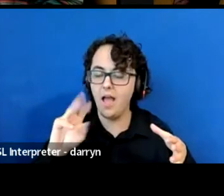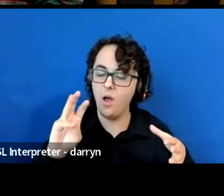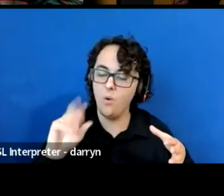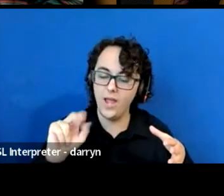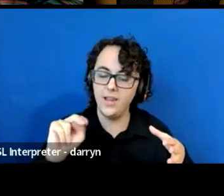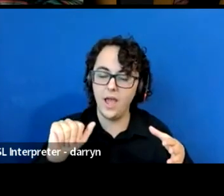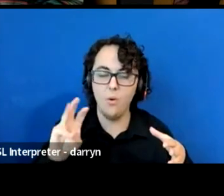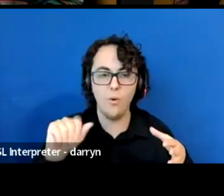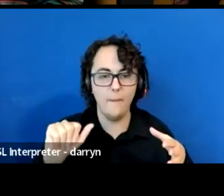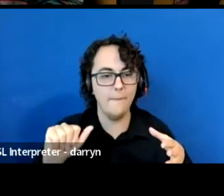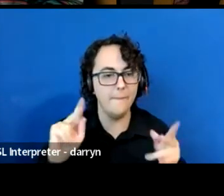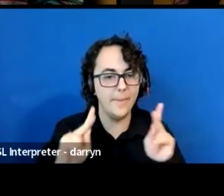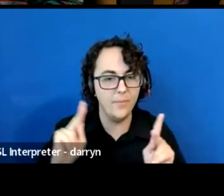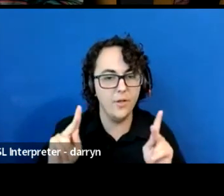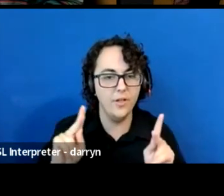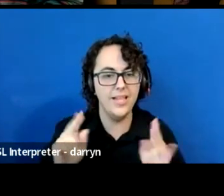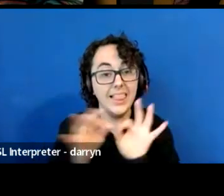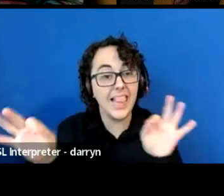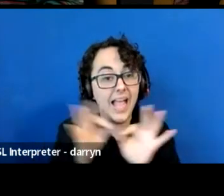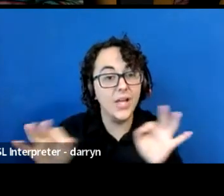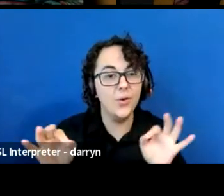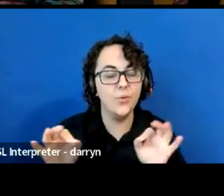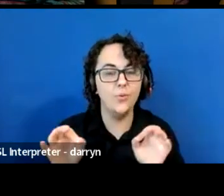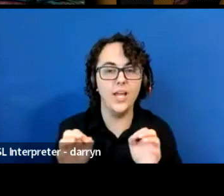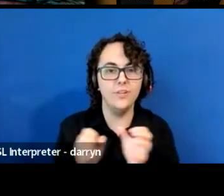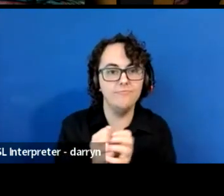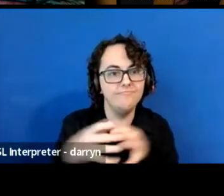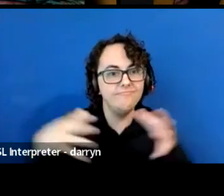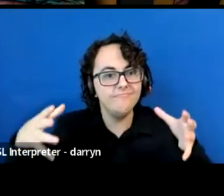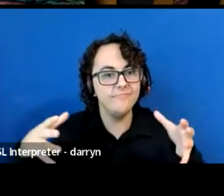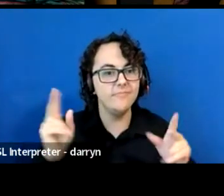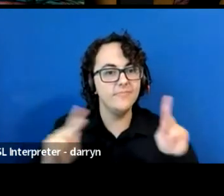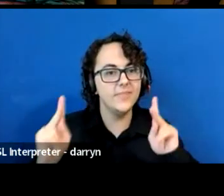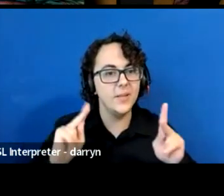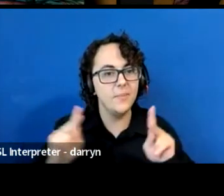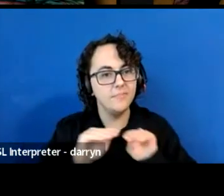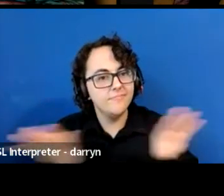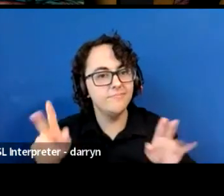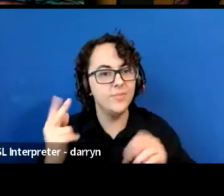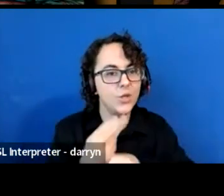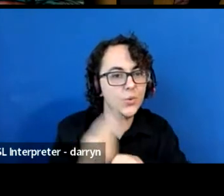it's amazing what you've both been able to do and others as well.